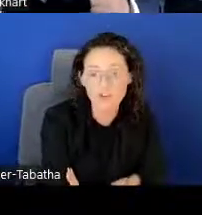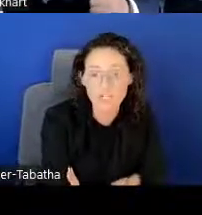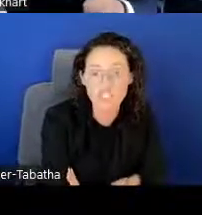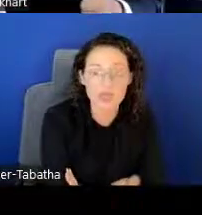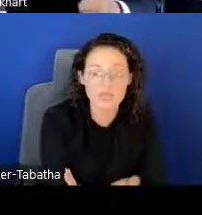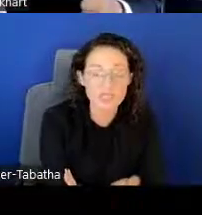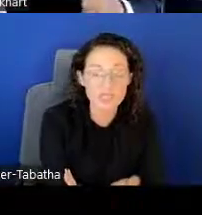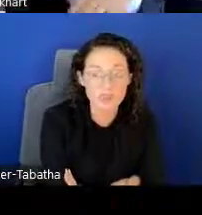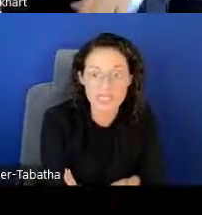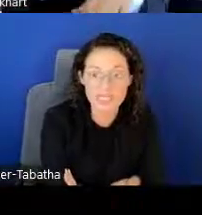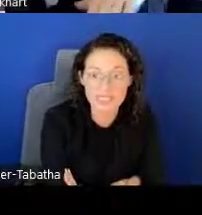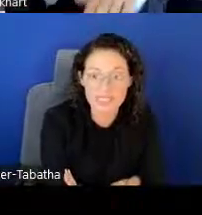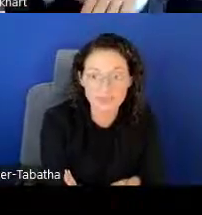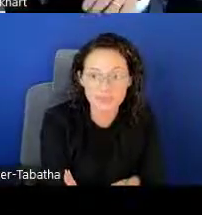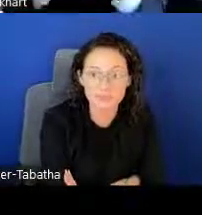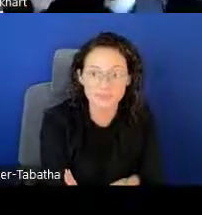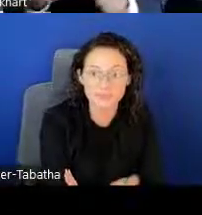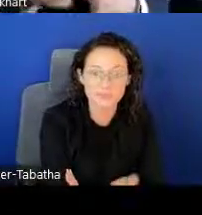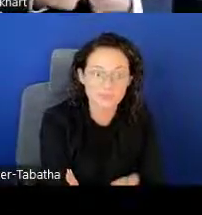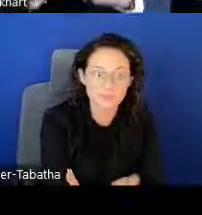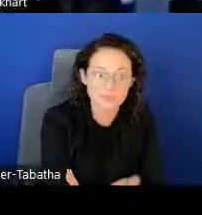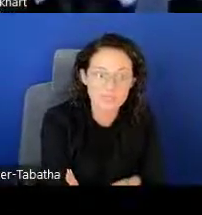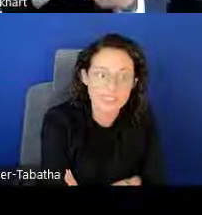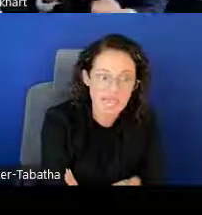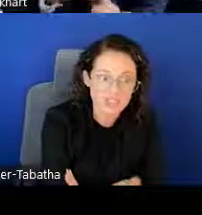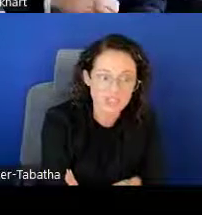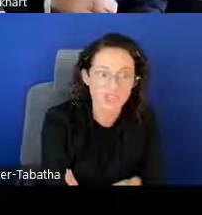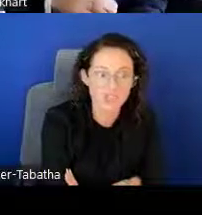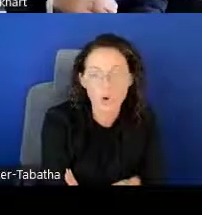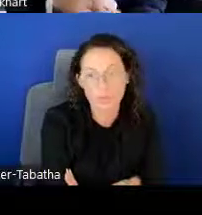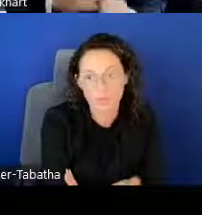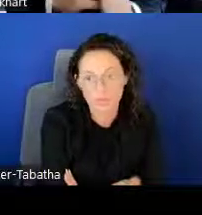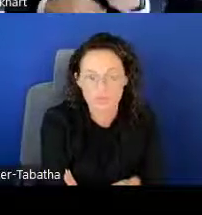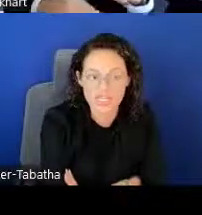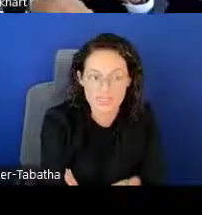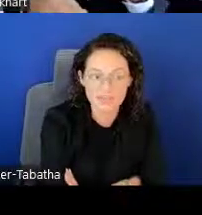First, you have to be a US citizen, national or permanent resident.